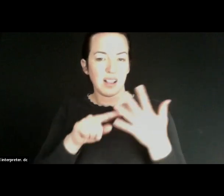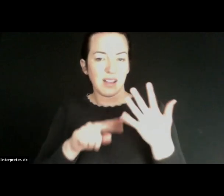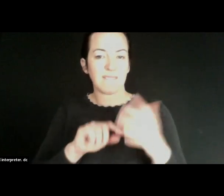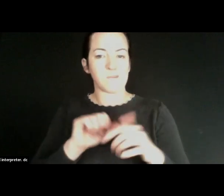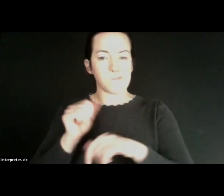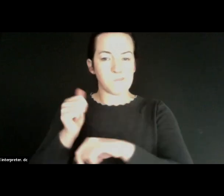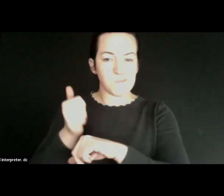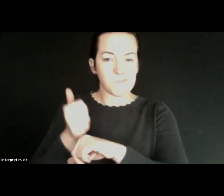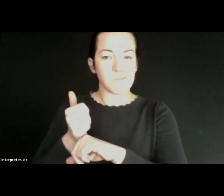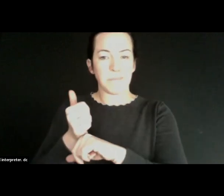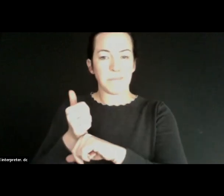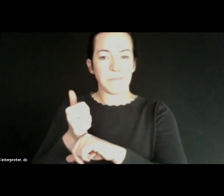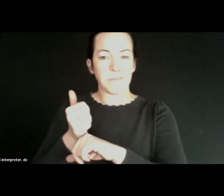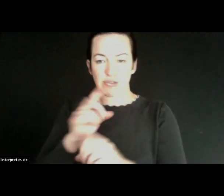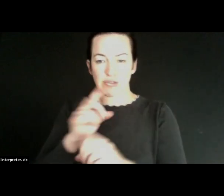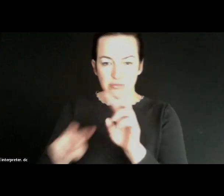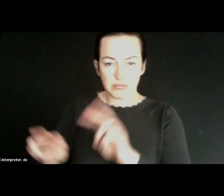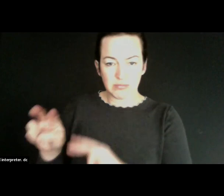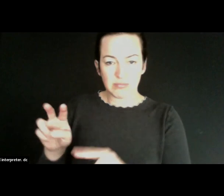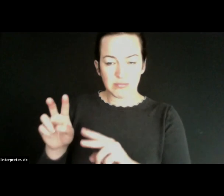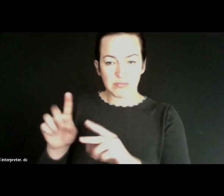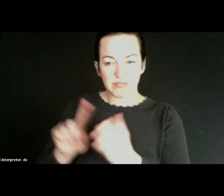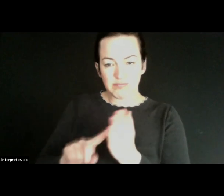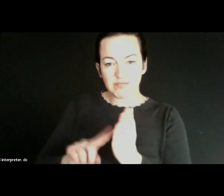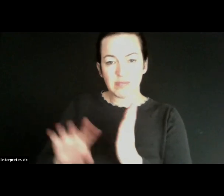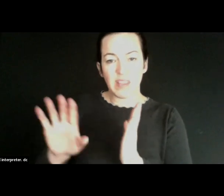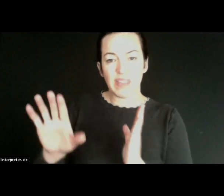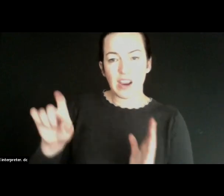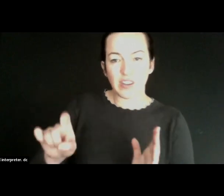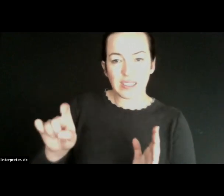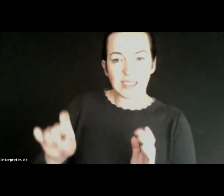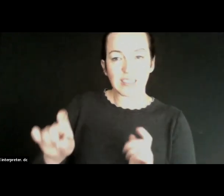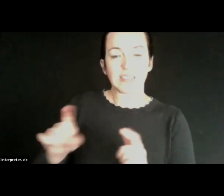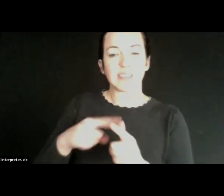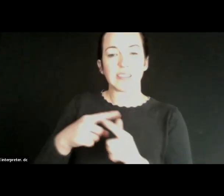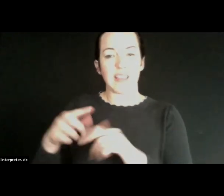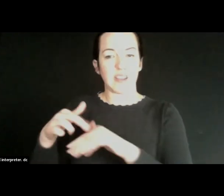them to assess and scroll. The individual means. I'll be able to refer them back to the community,